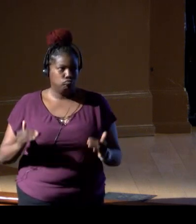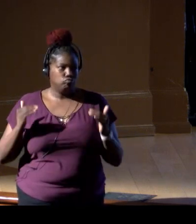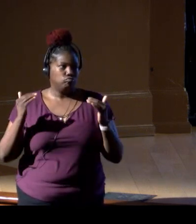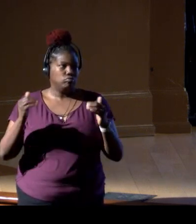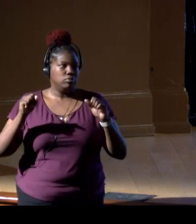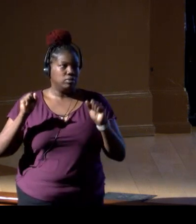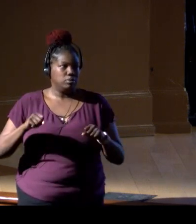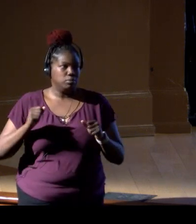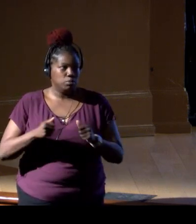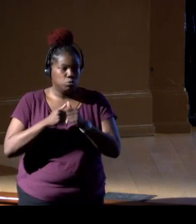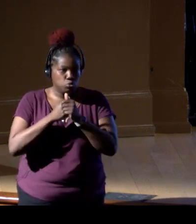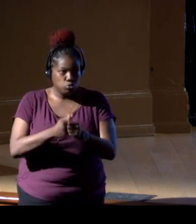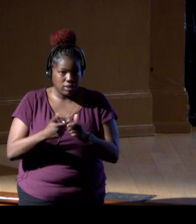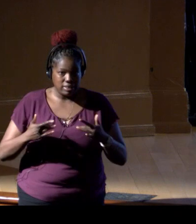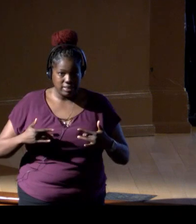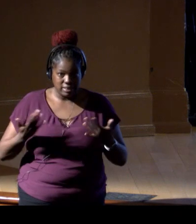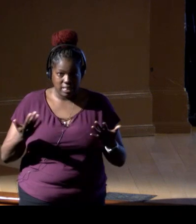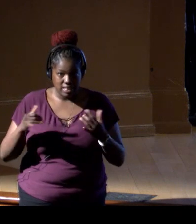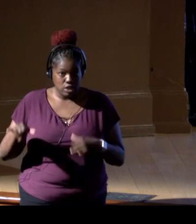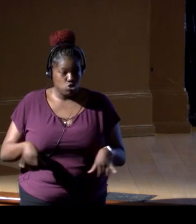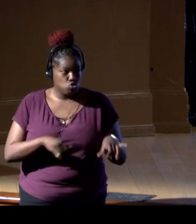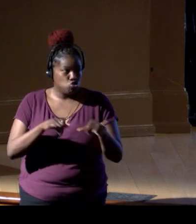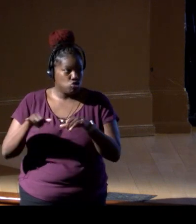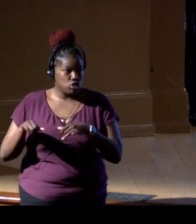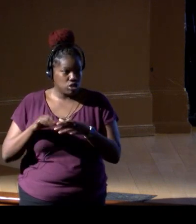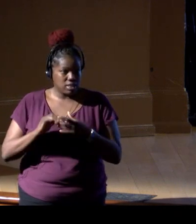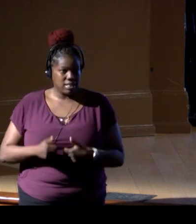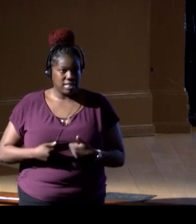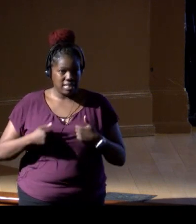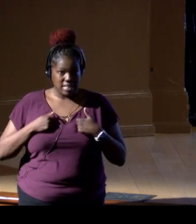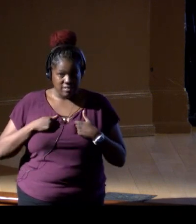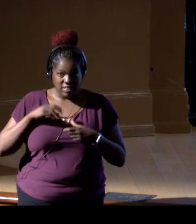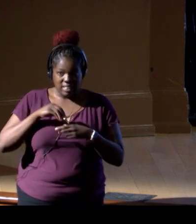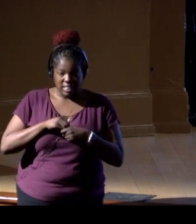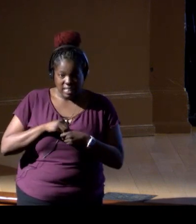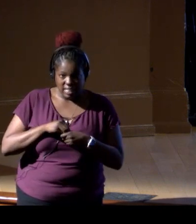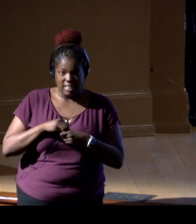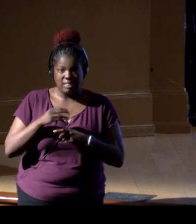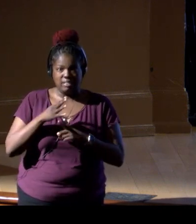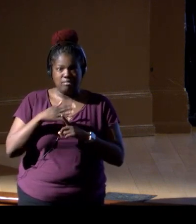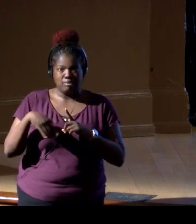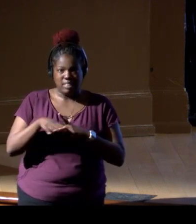to track the status and trends in living nature and how to forecast that into the future